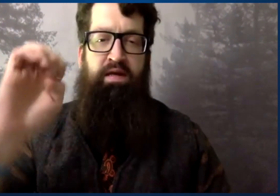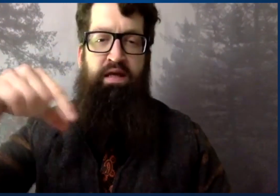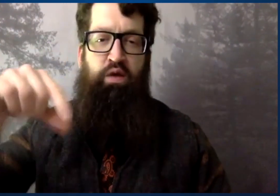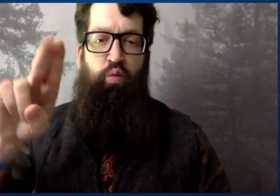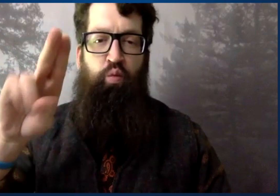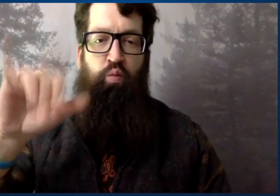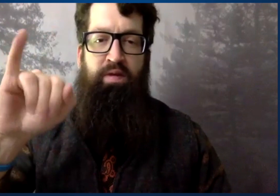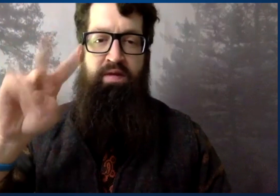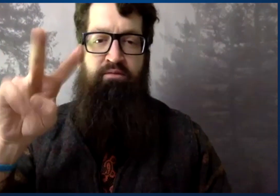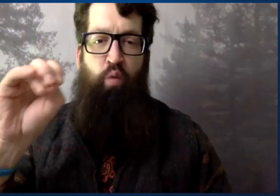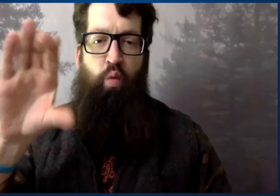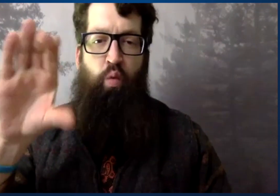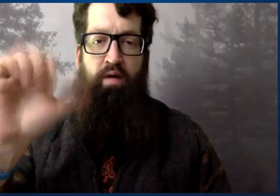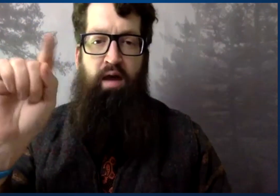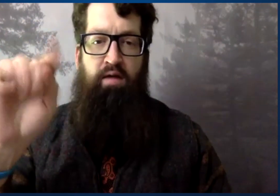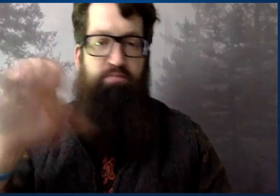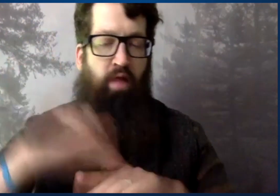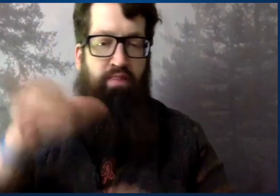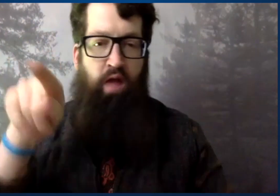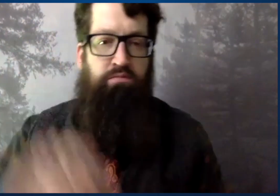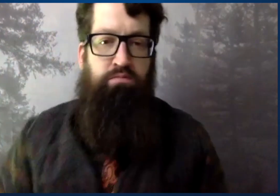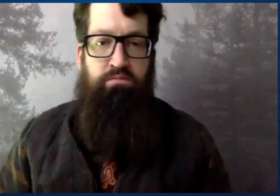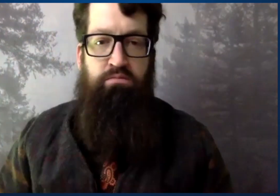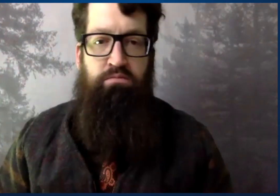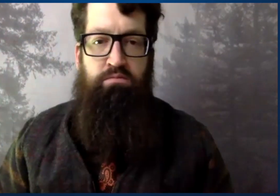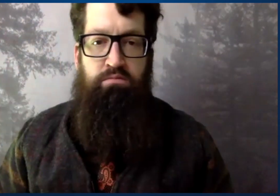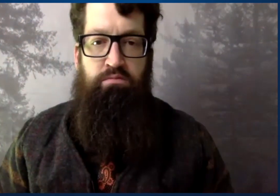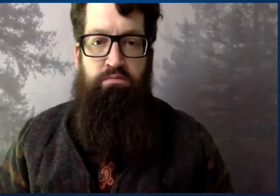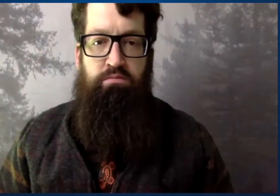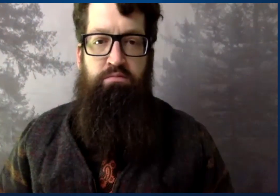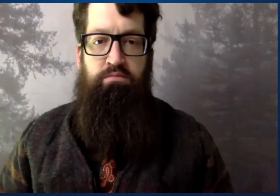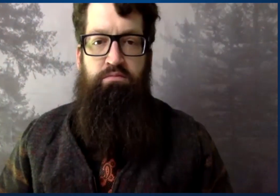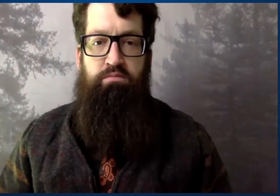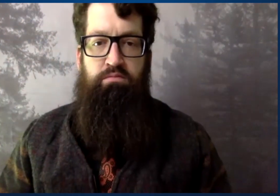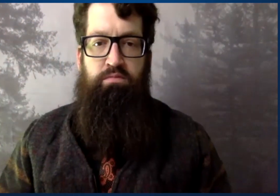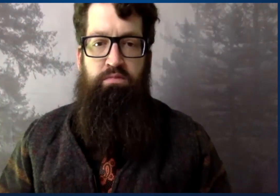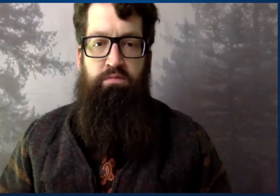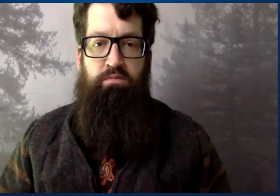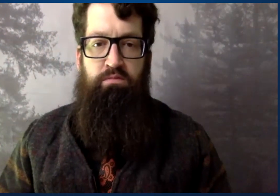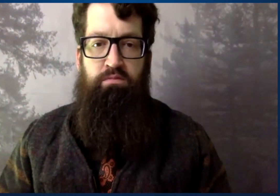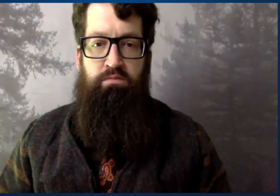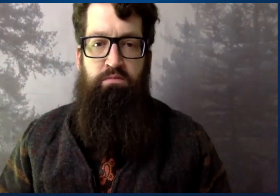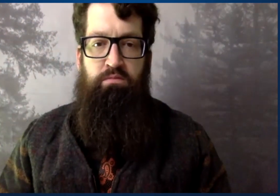Sign language equality. Equality.